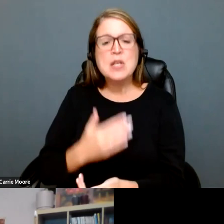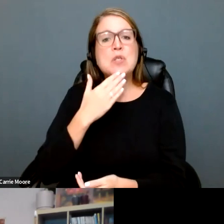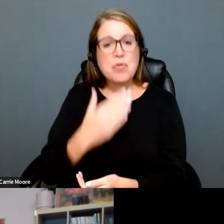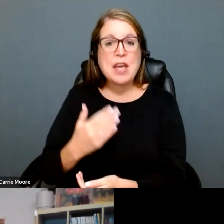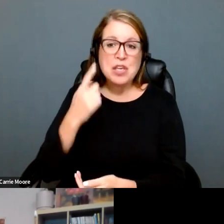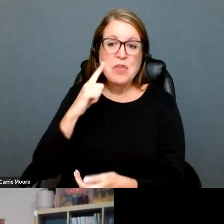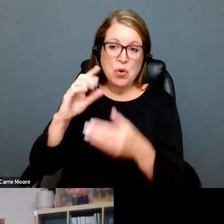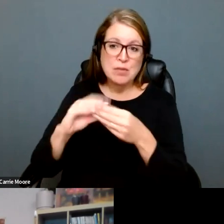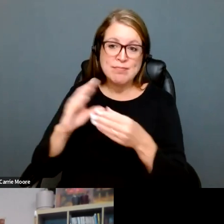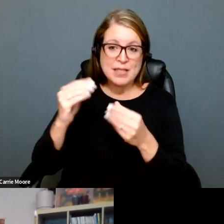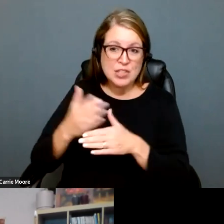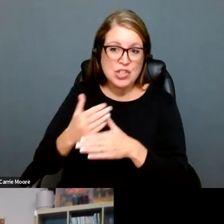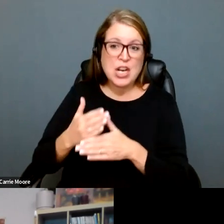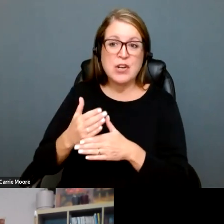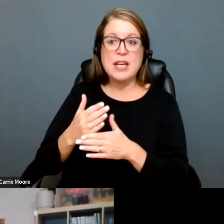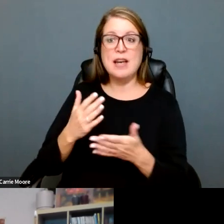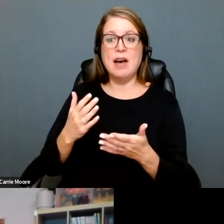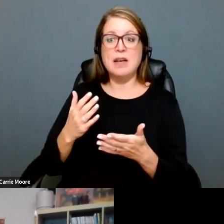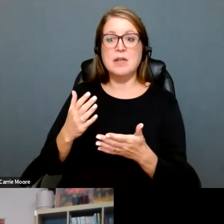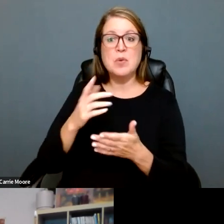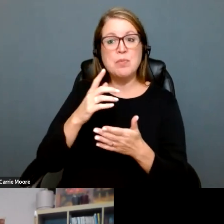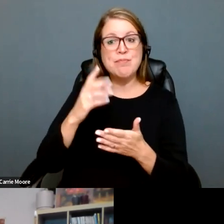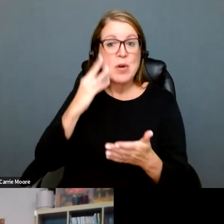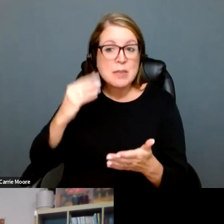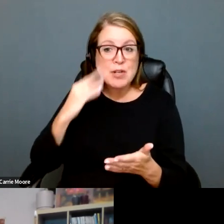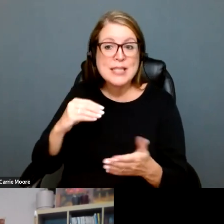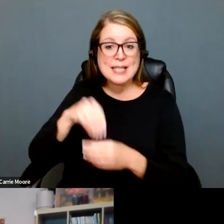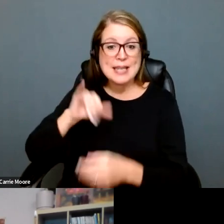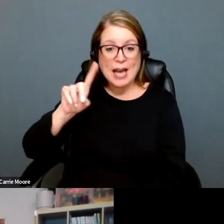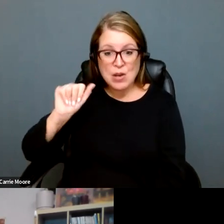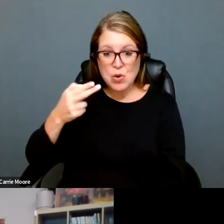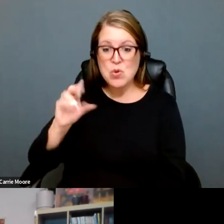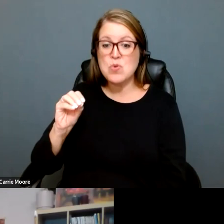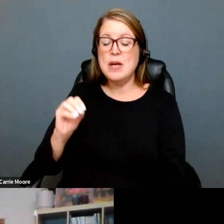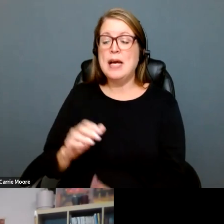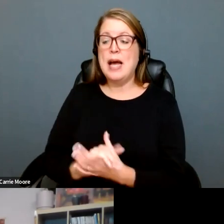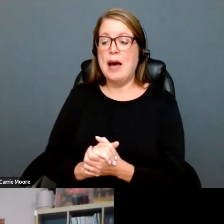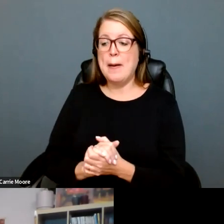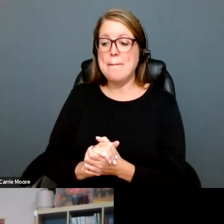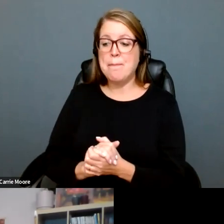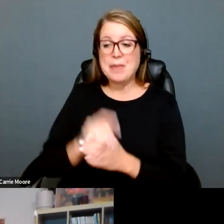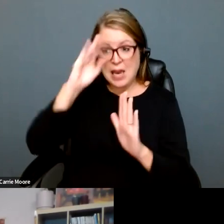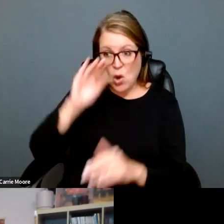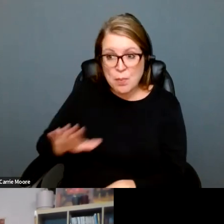Thank you so much for sharing with us the experience of the people in Idaho and how communities there are